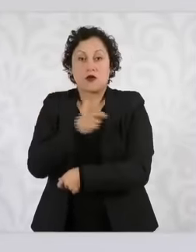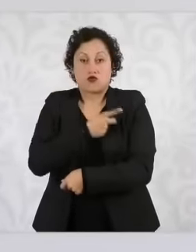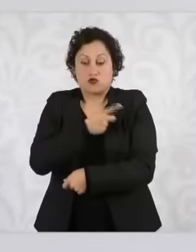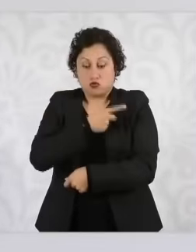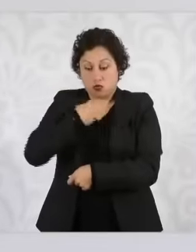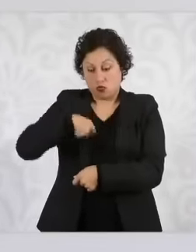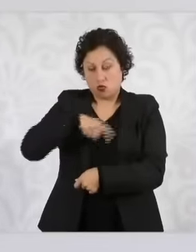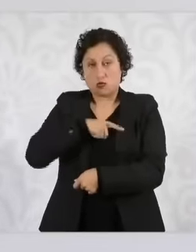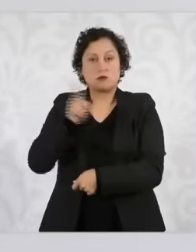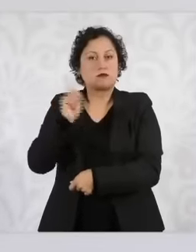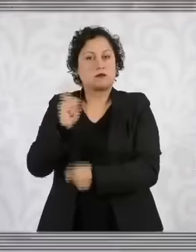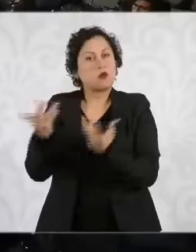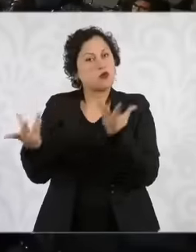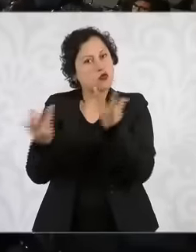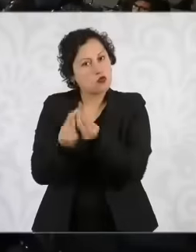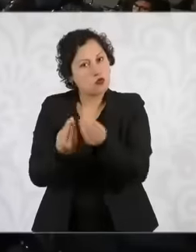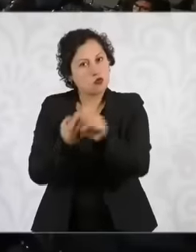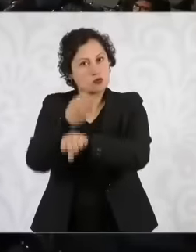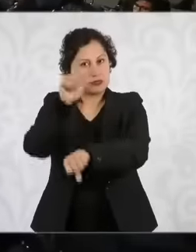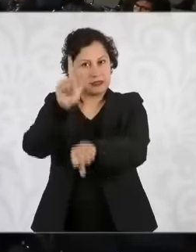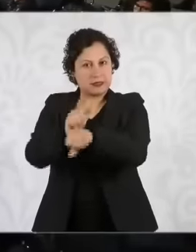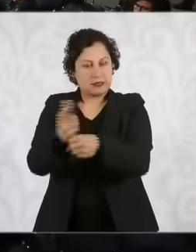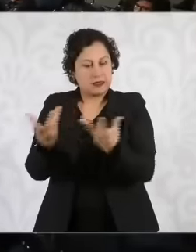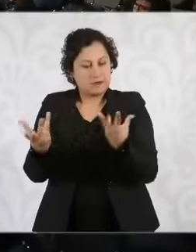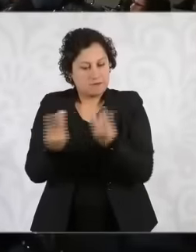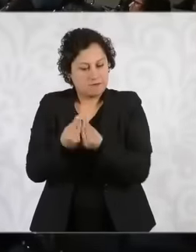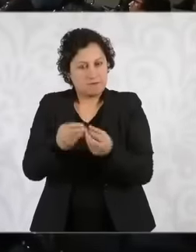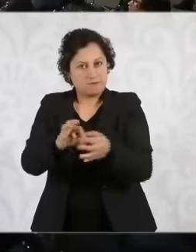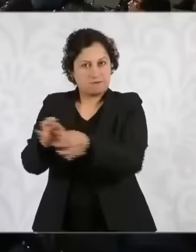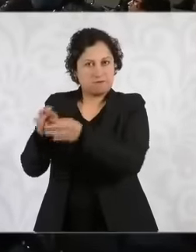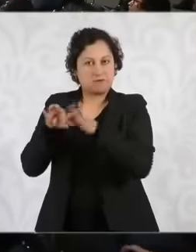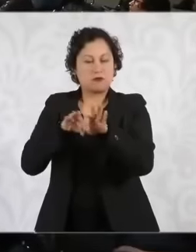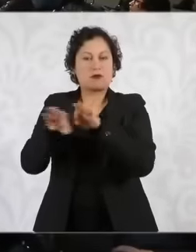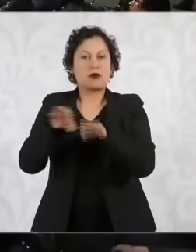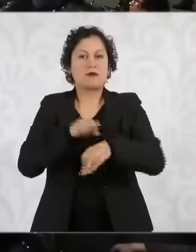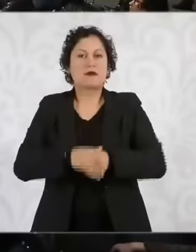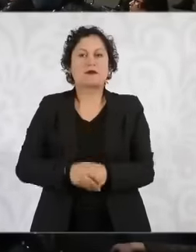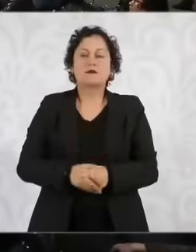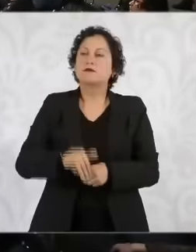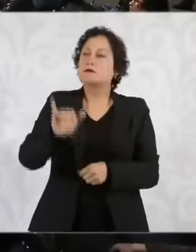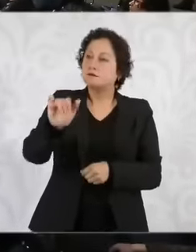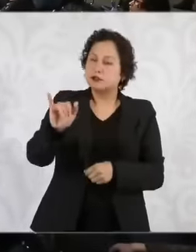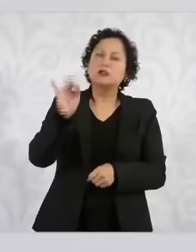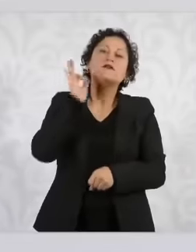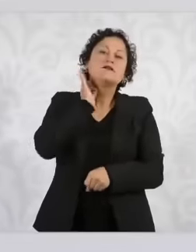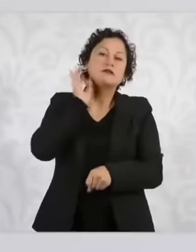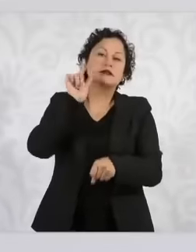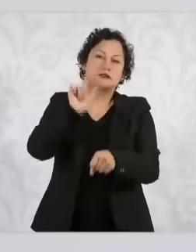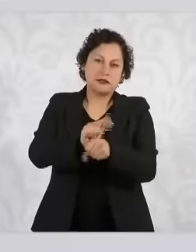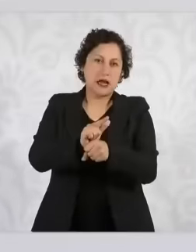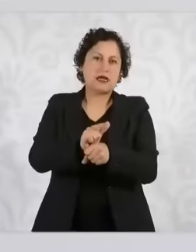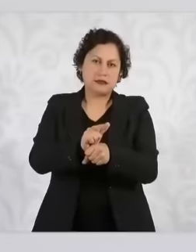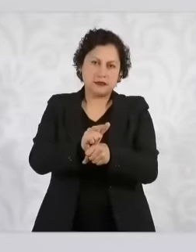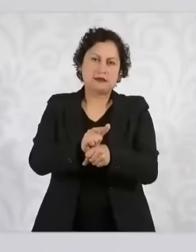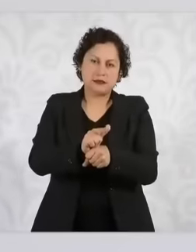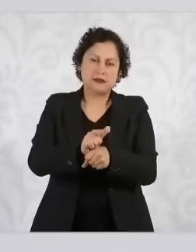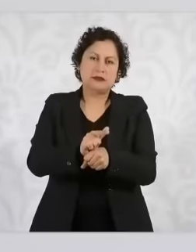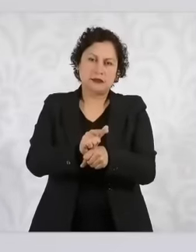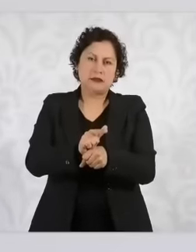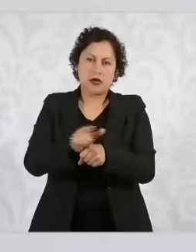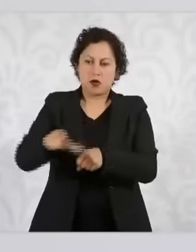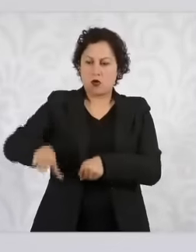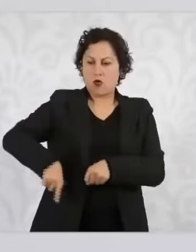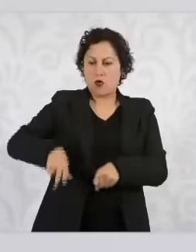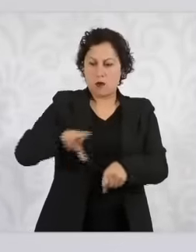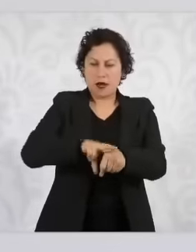state. The prosecutor is leaving, the governor already said so. to present her